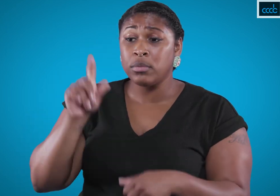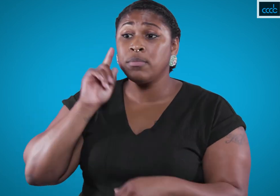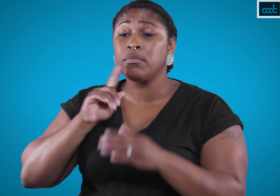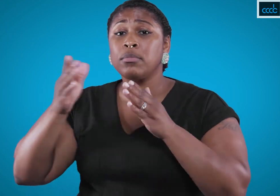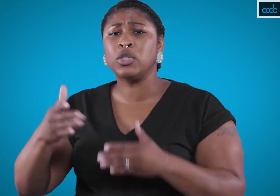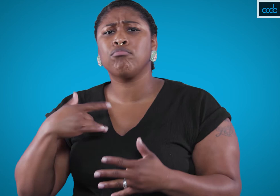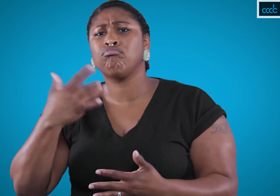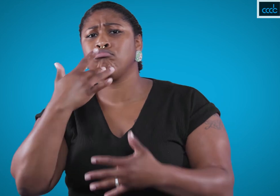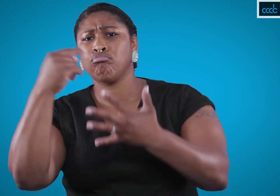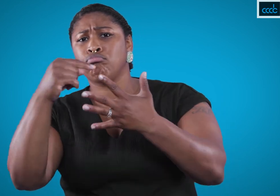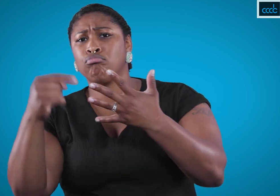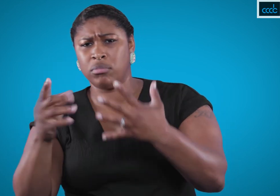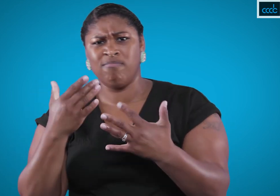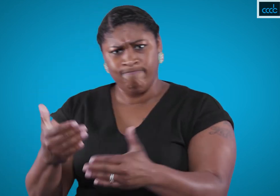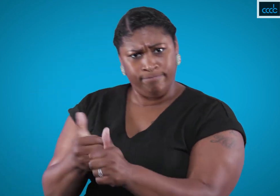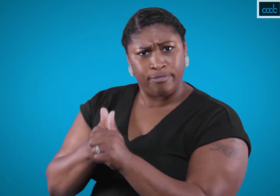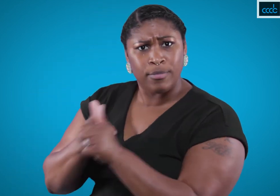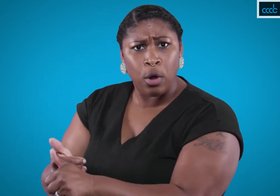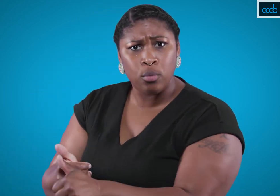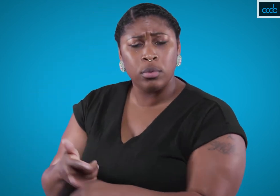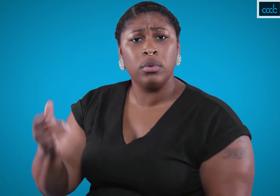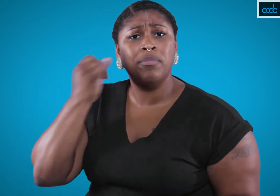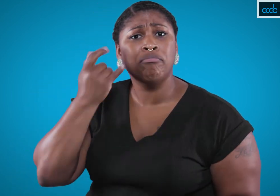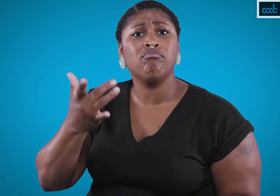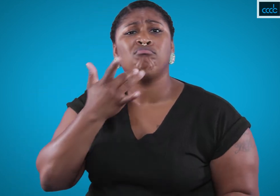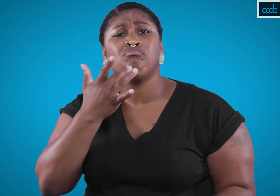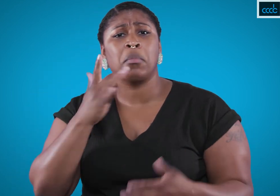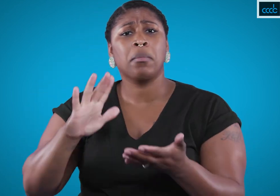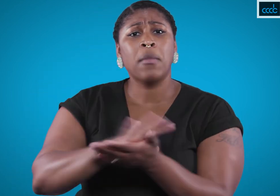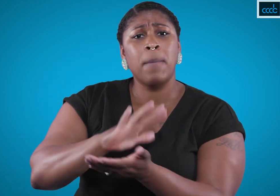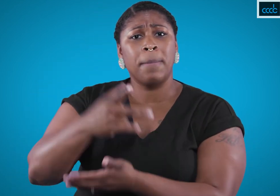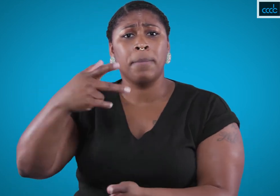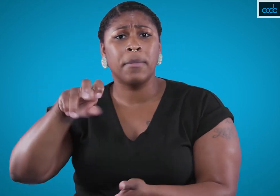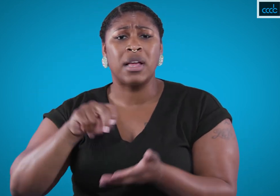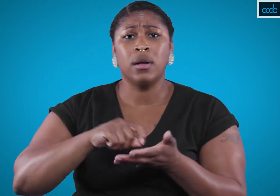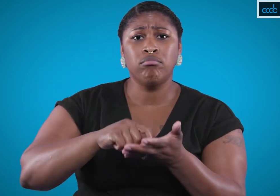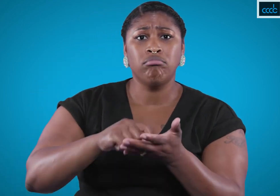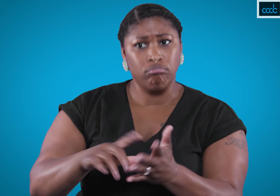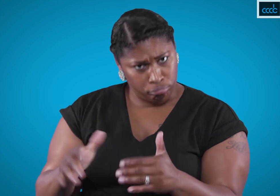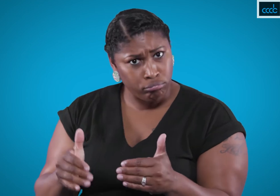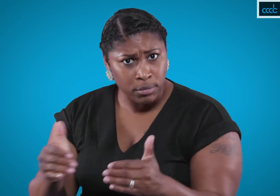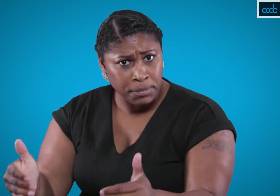use the preferred method the deaf person asked for. If they want pen and paper or